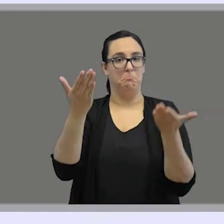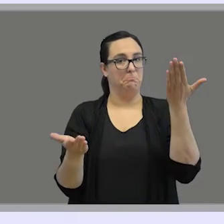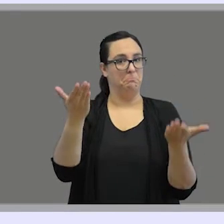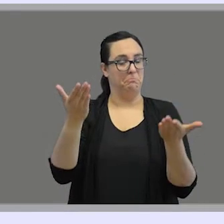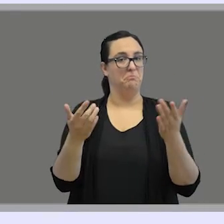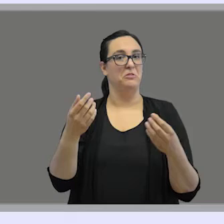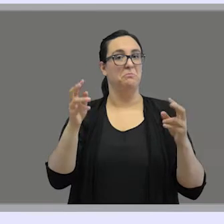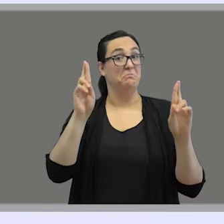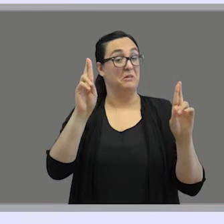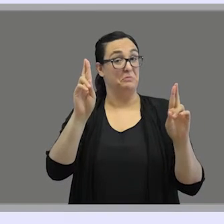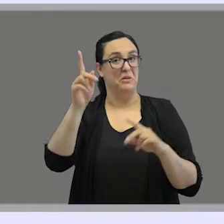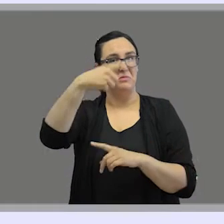I hope you'll enjoy the video.